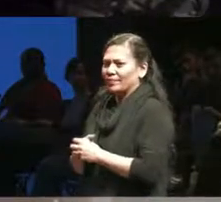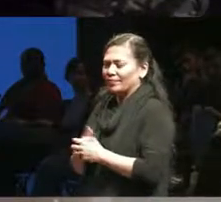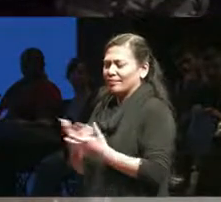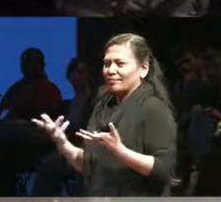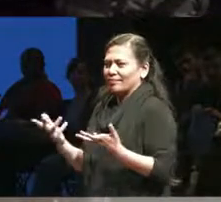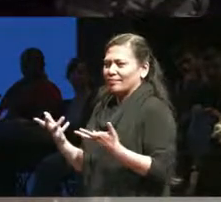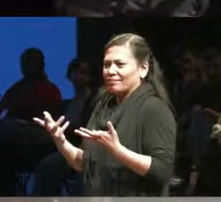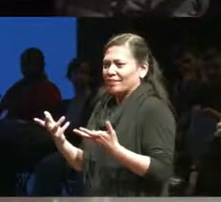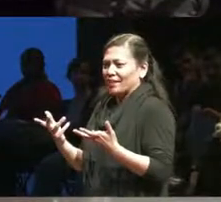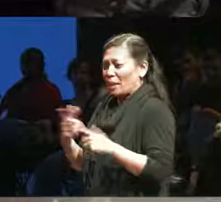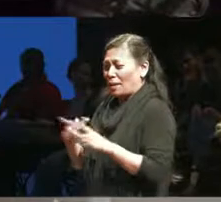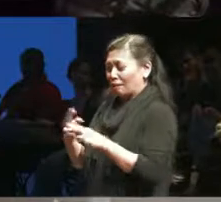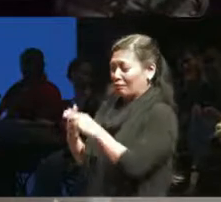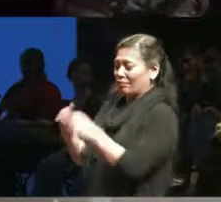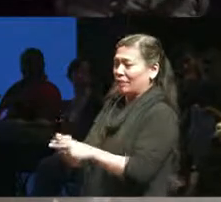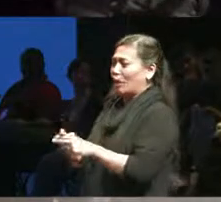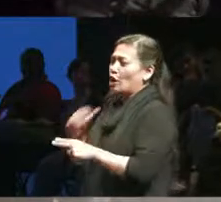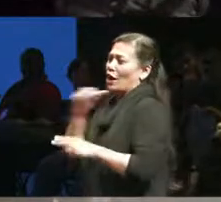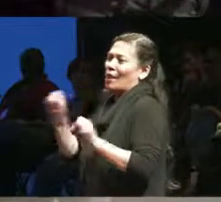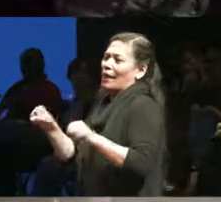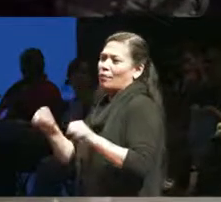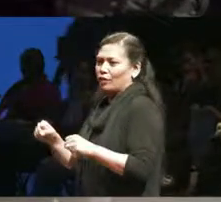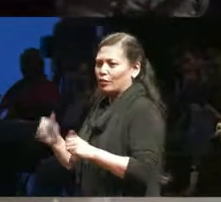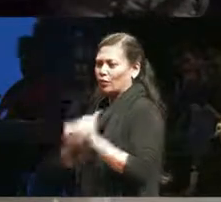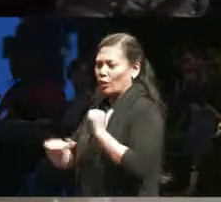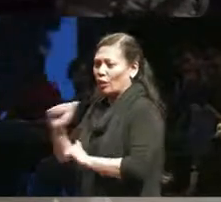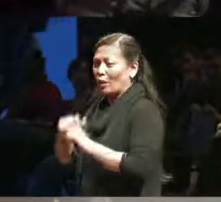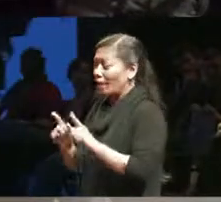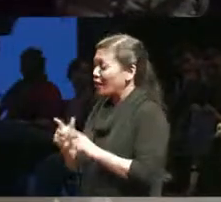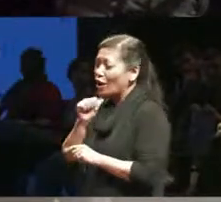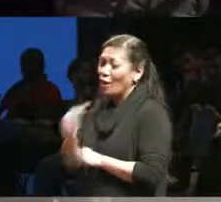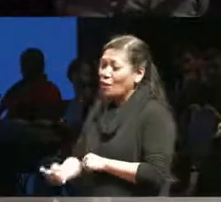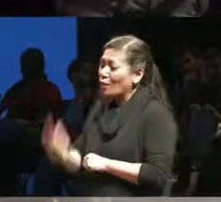to show. And it's it's so strange that we have not got a single review anywhere.